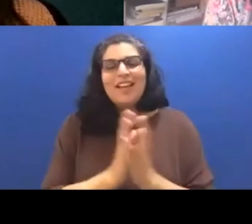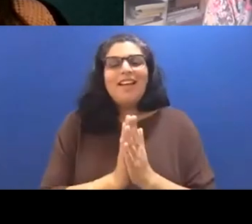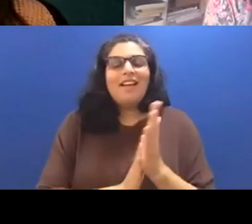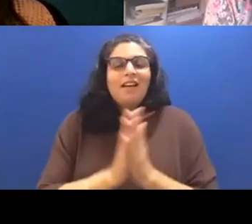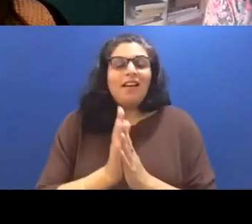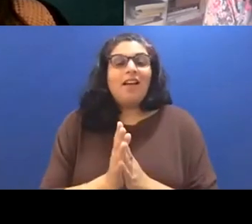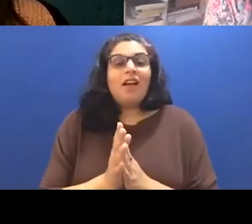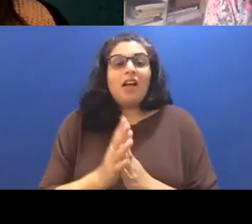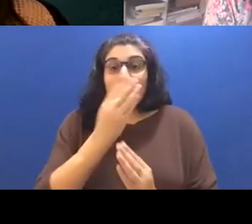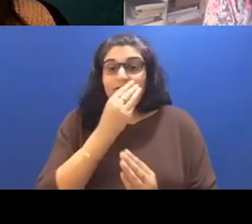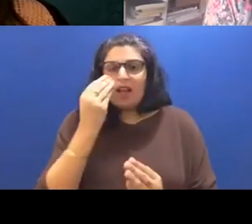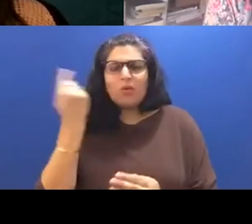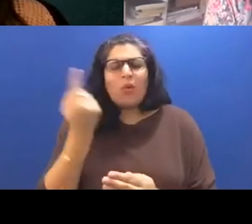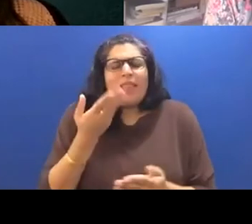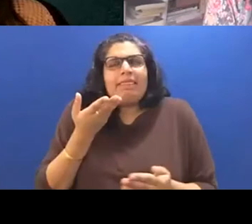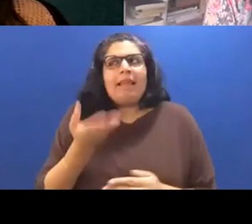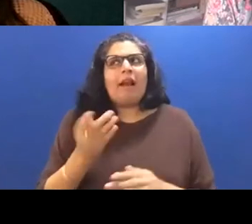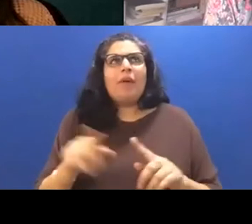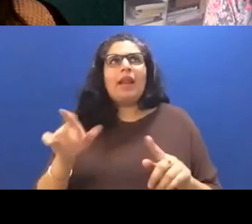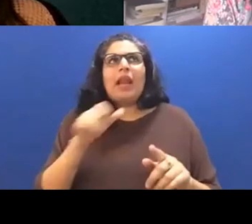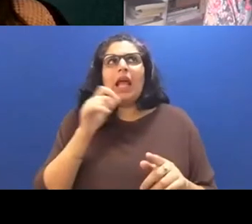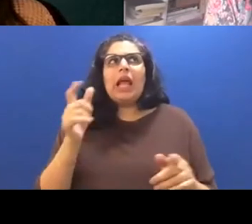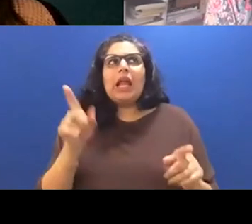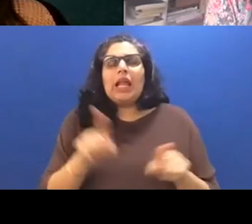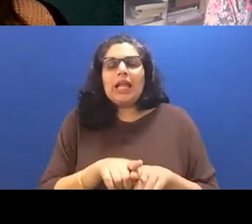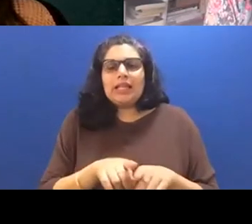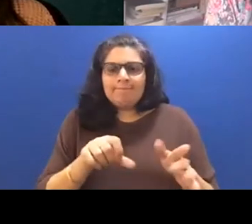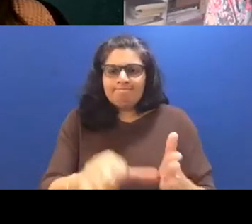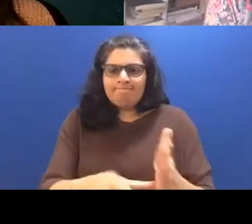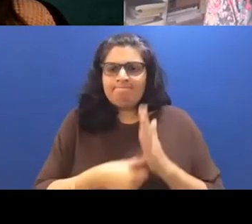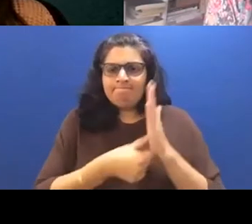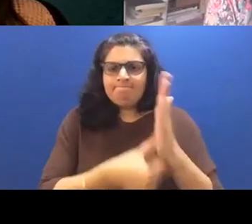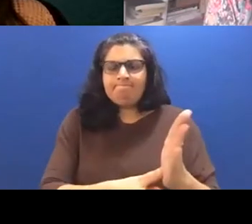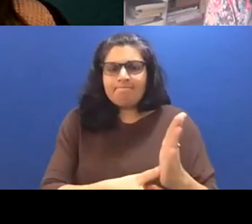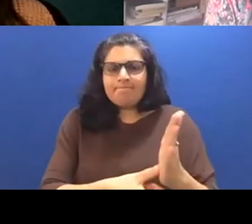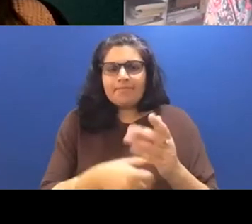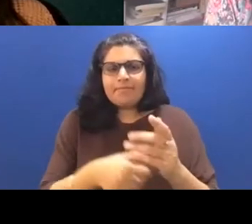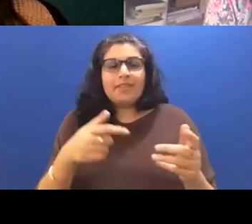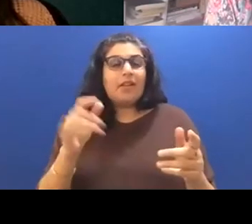when I was trying to like, like I said before how I was trimming, trimming parts, you know,